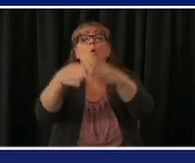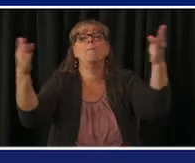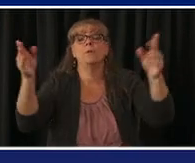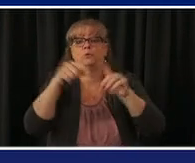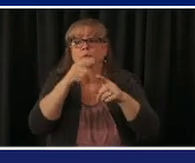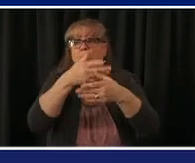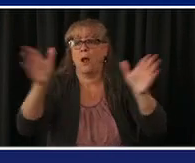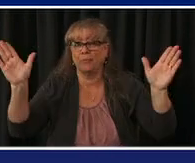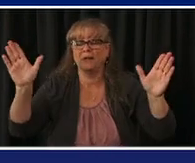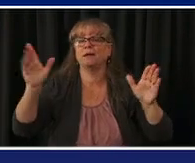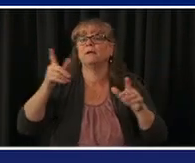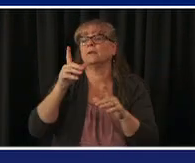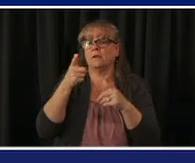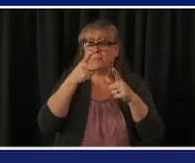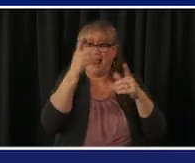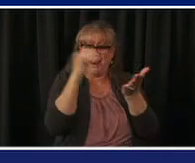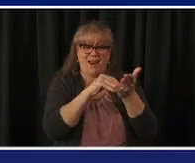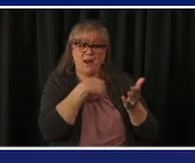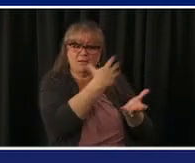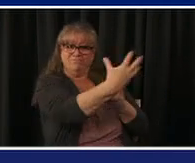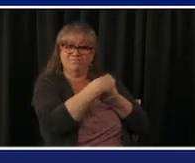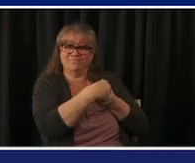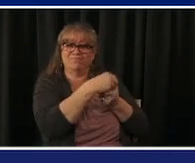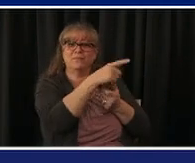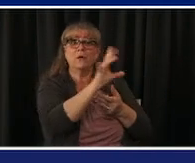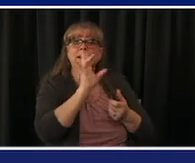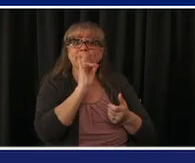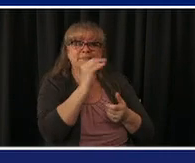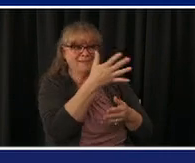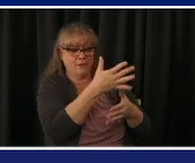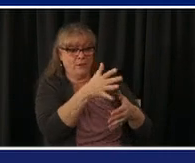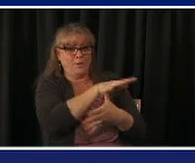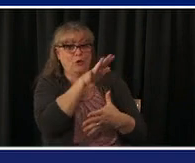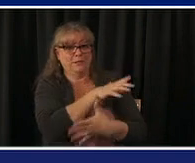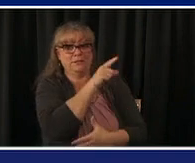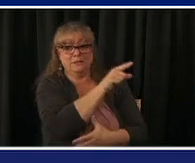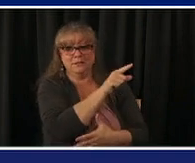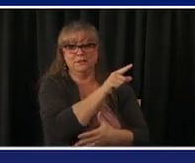certainly to a lesser extent anybody over 65 that hasn't got it yet for whatever reason please if